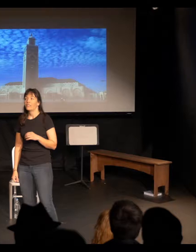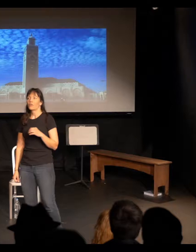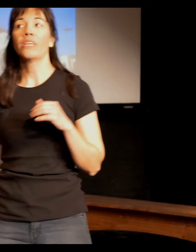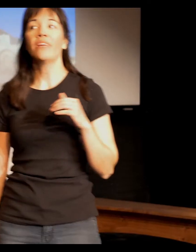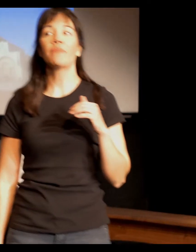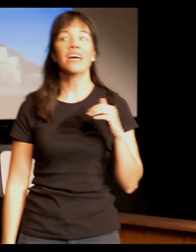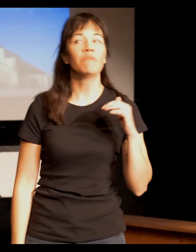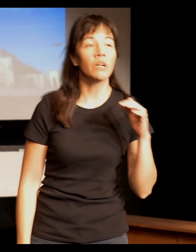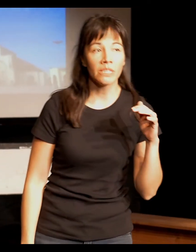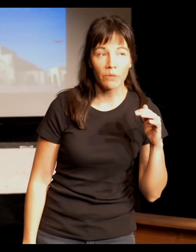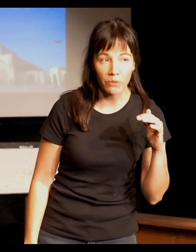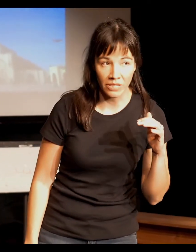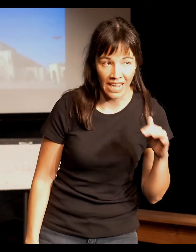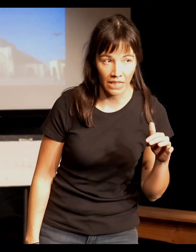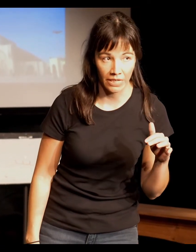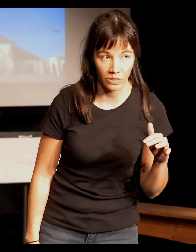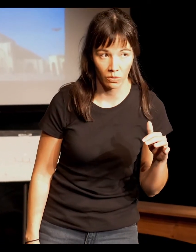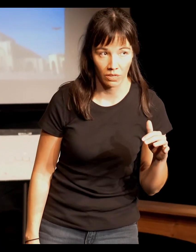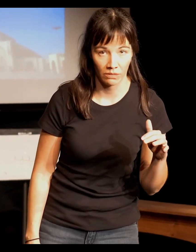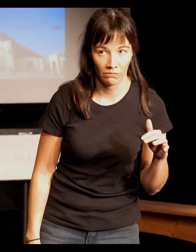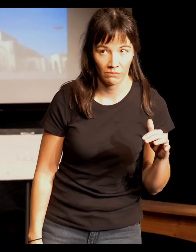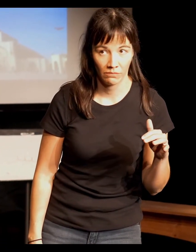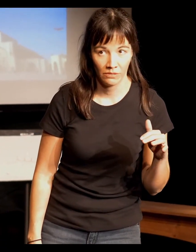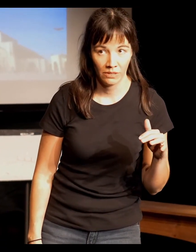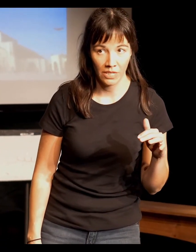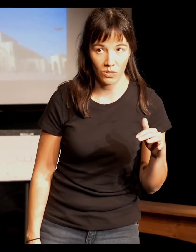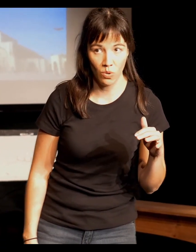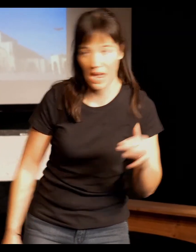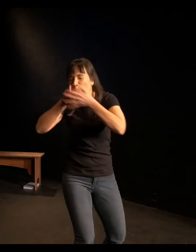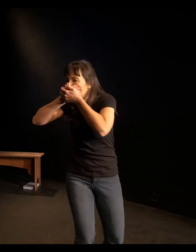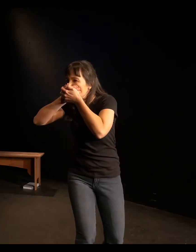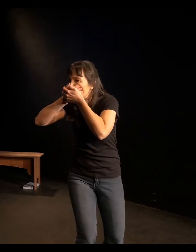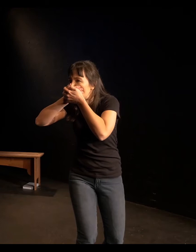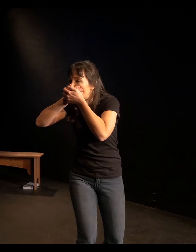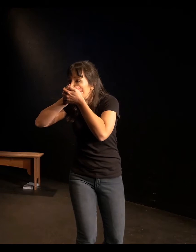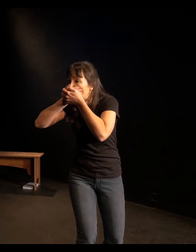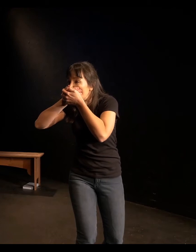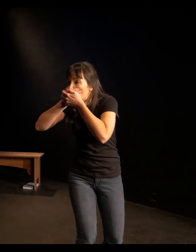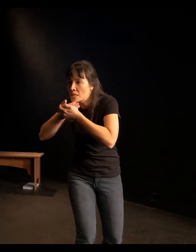so i develop a kind of multiple personality disorder at school i'm "si"